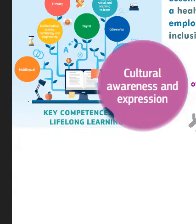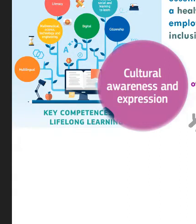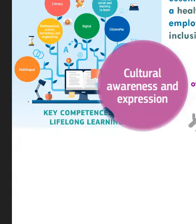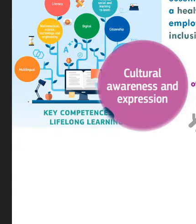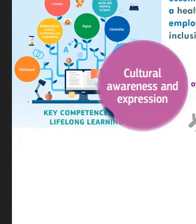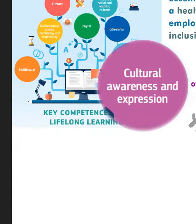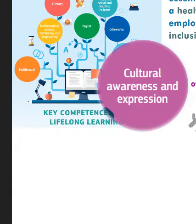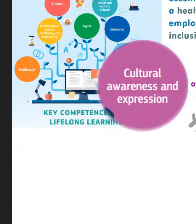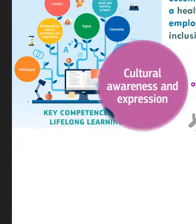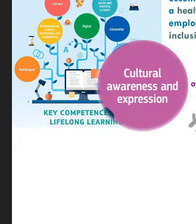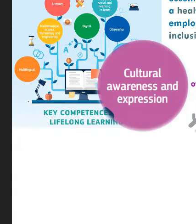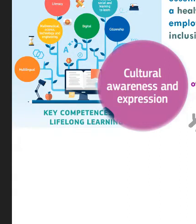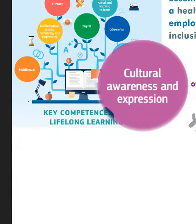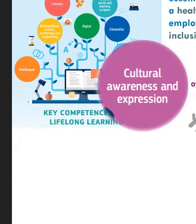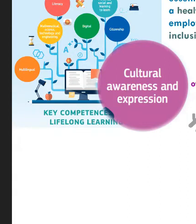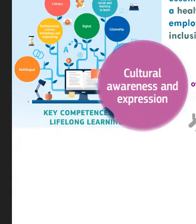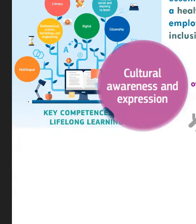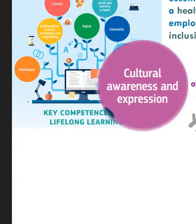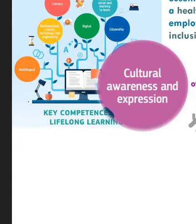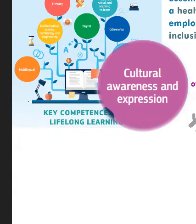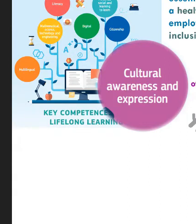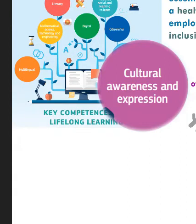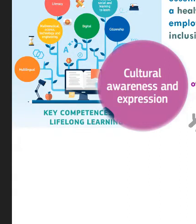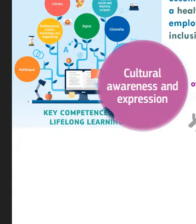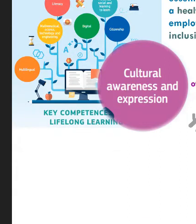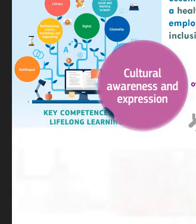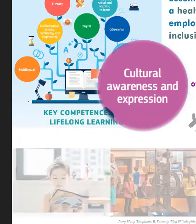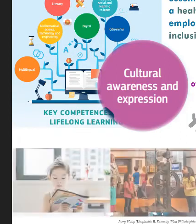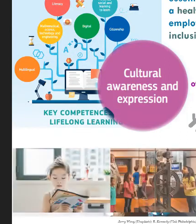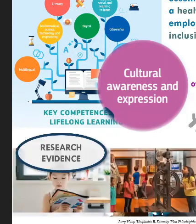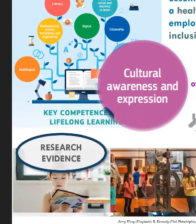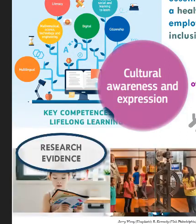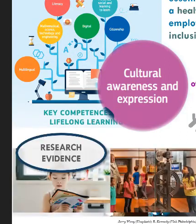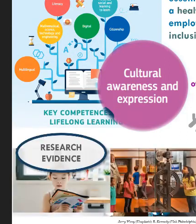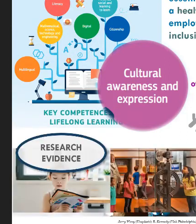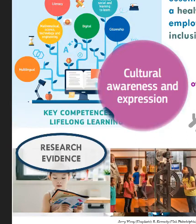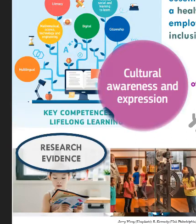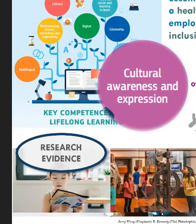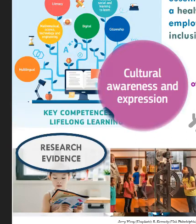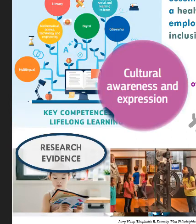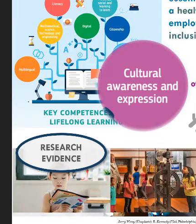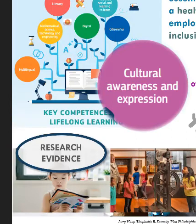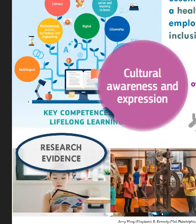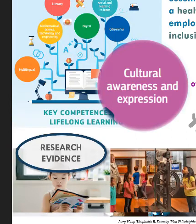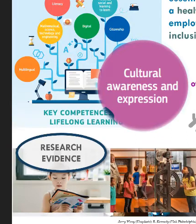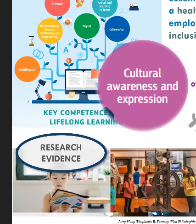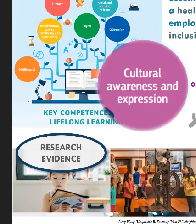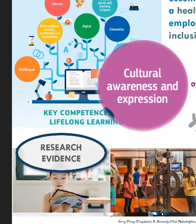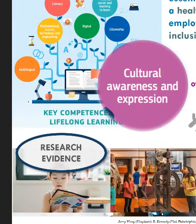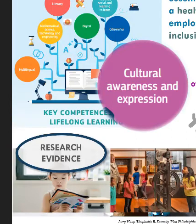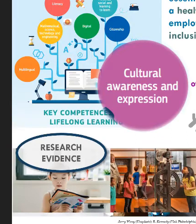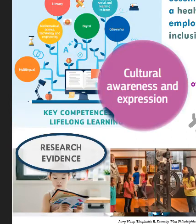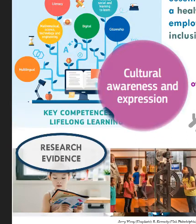'cause a great deal of change been happening. But I think what we need is the research evidence,